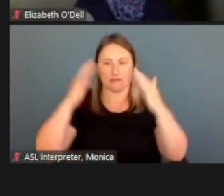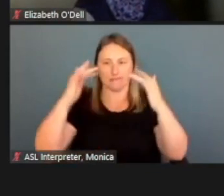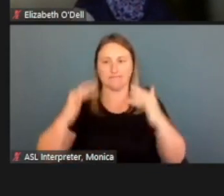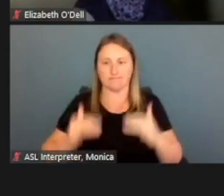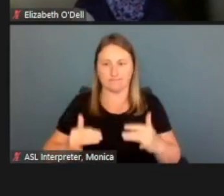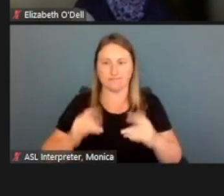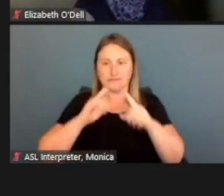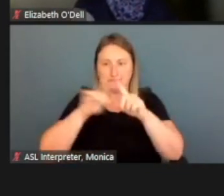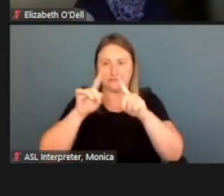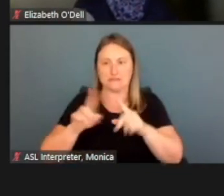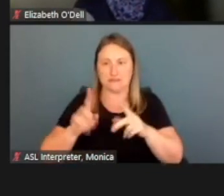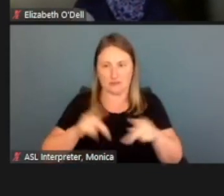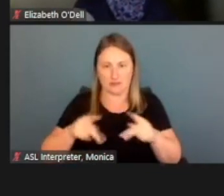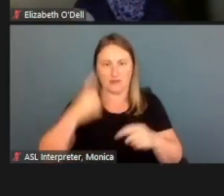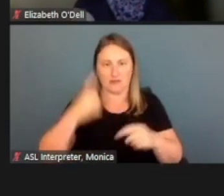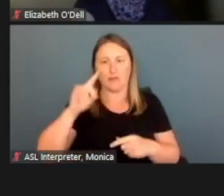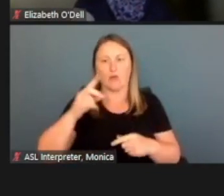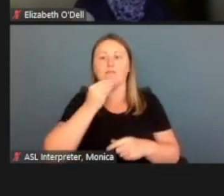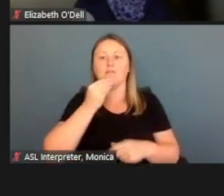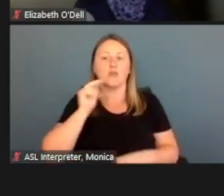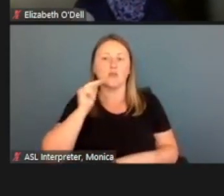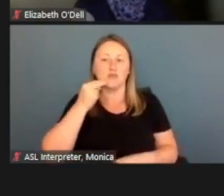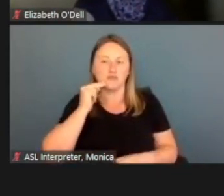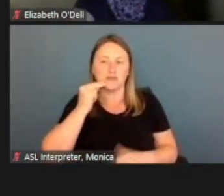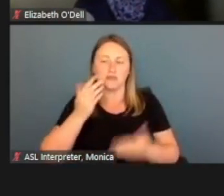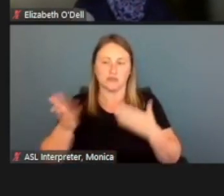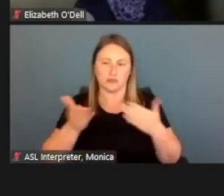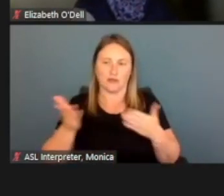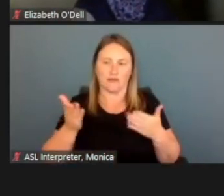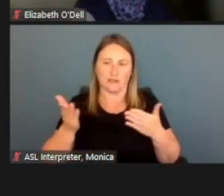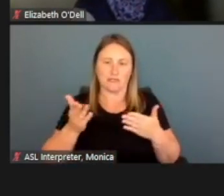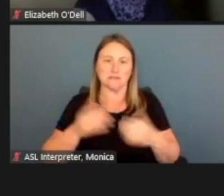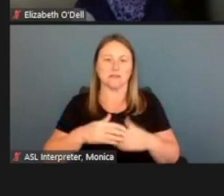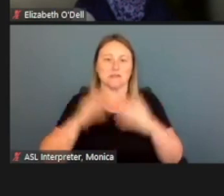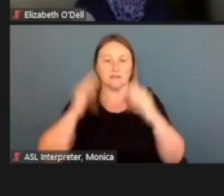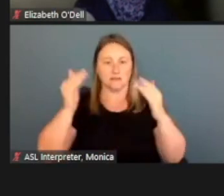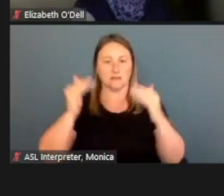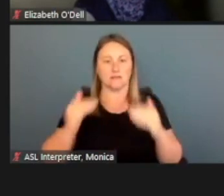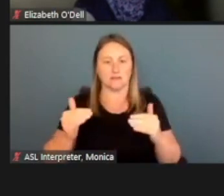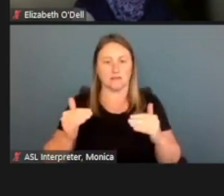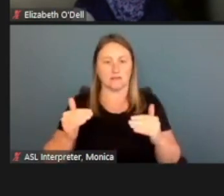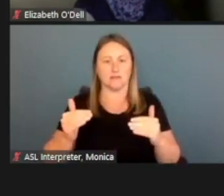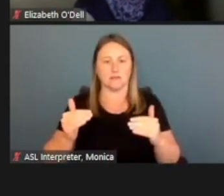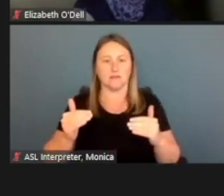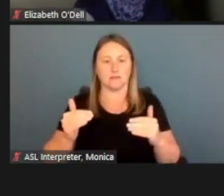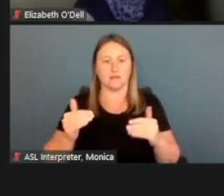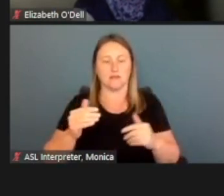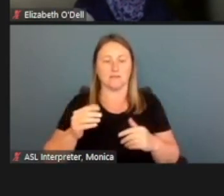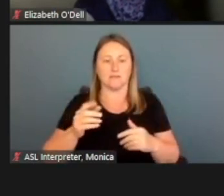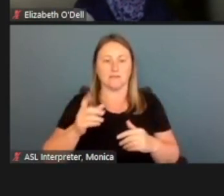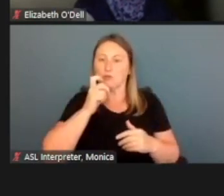For food nutrition services, it's here. And then we also have one that says, who should I not include?